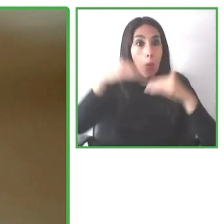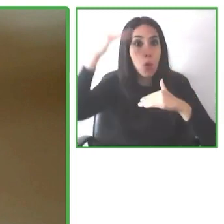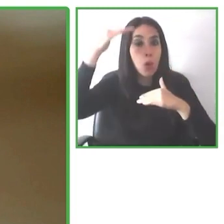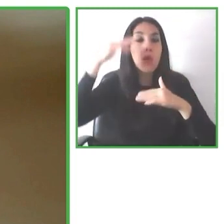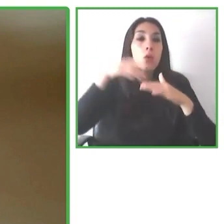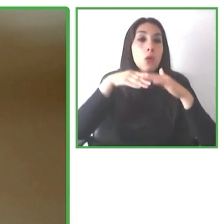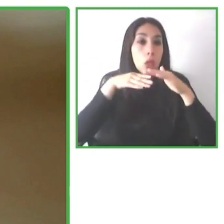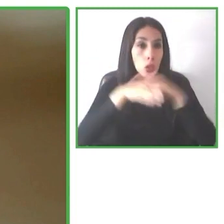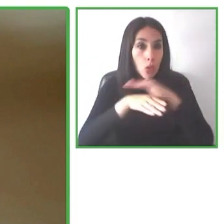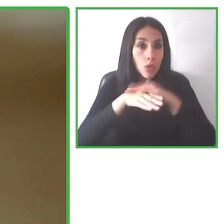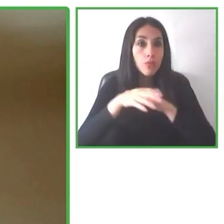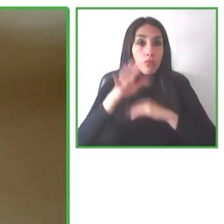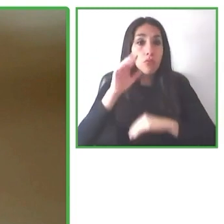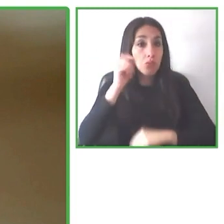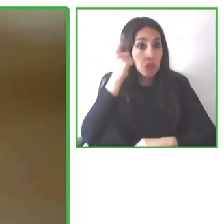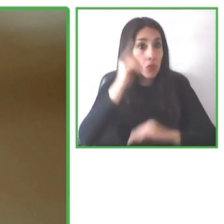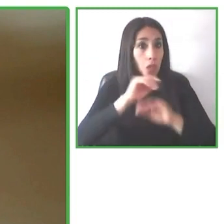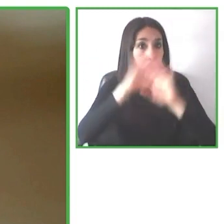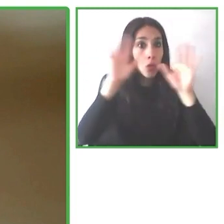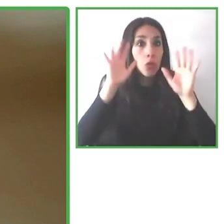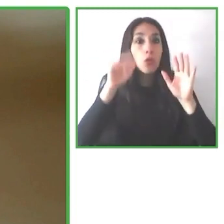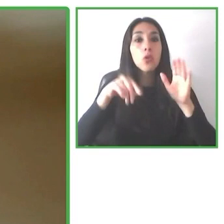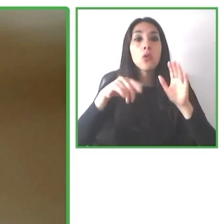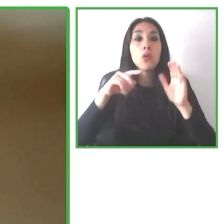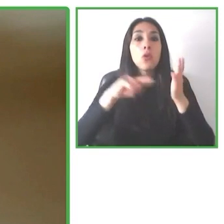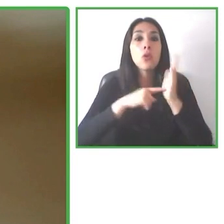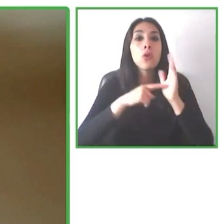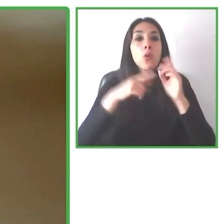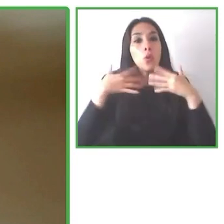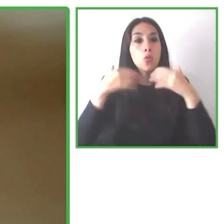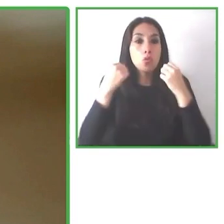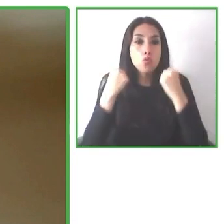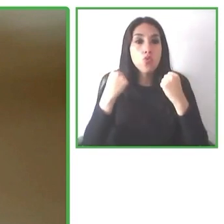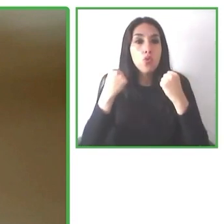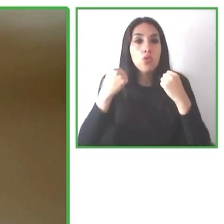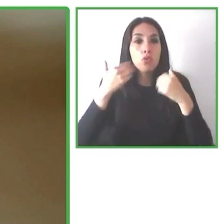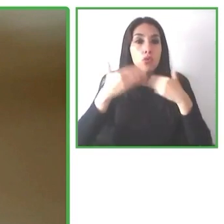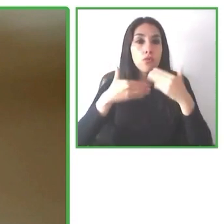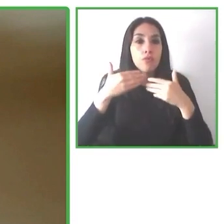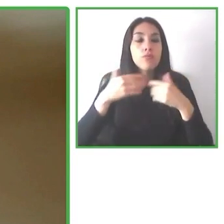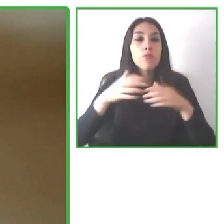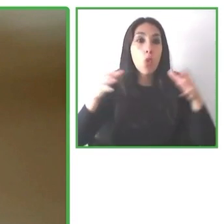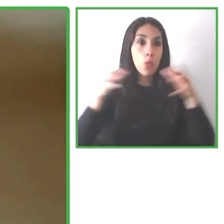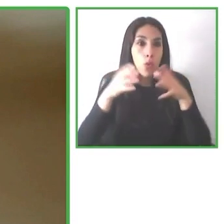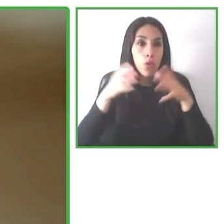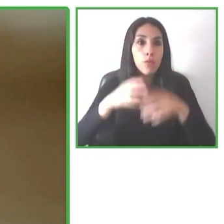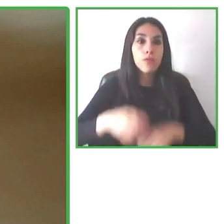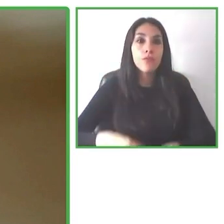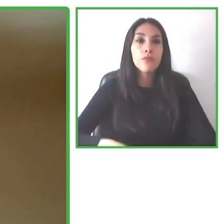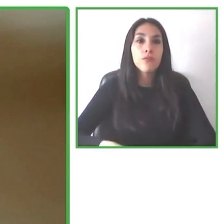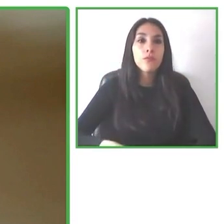can be a real powerful tool in improving the quality of life, of.